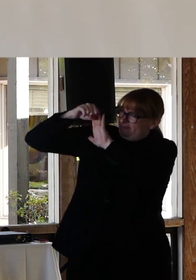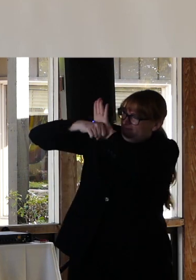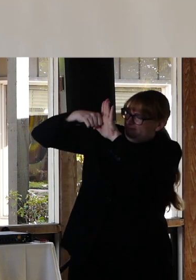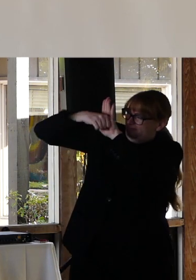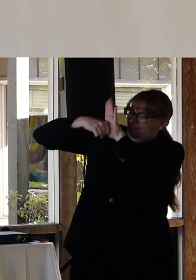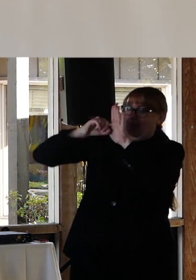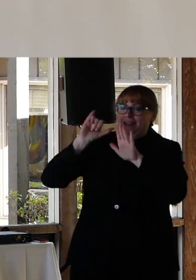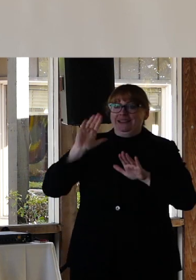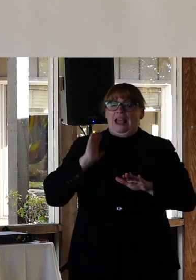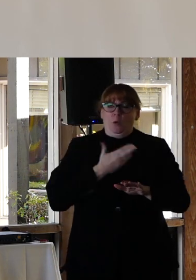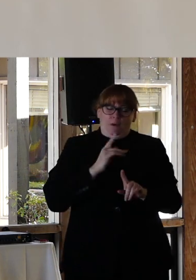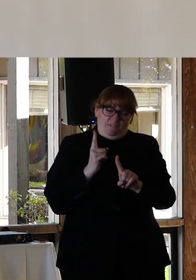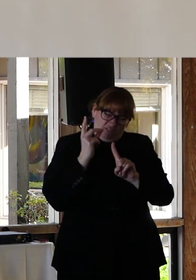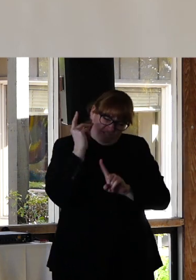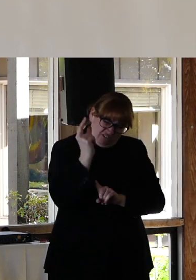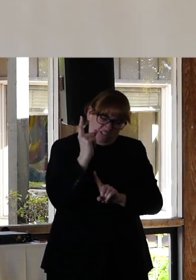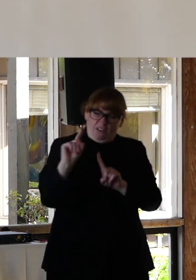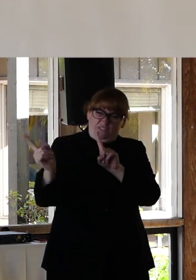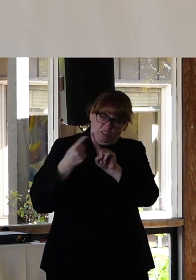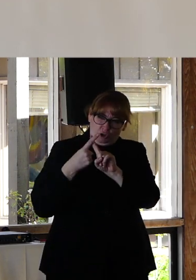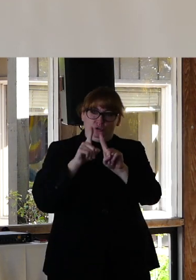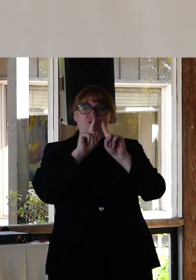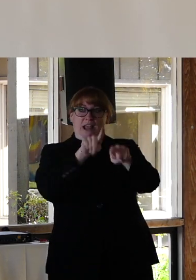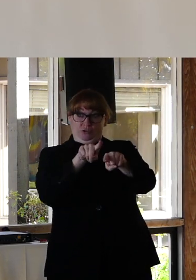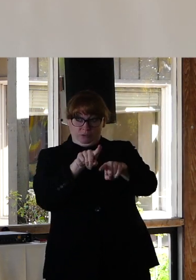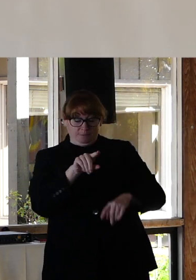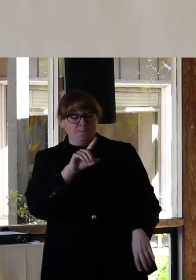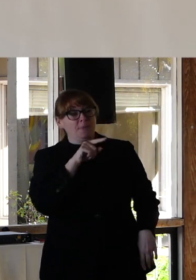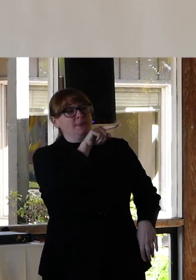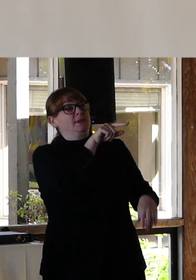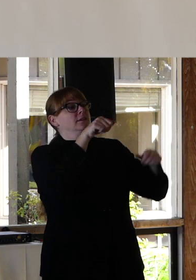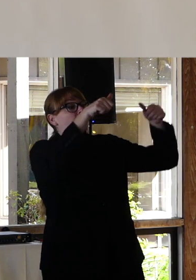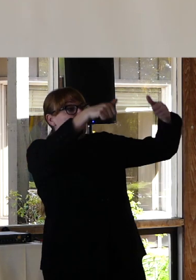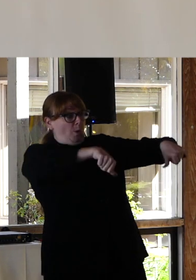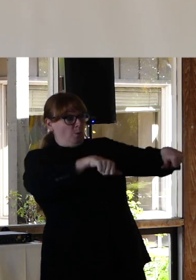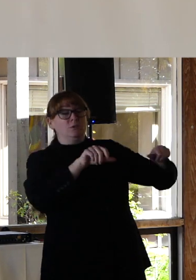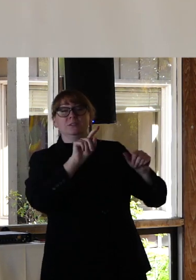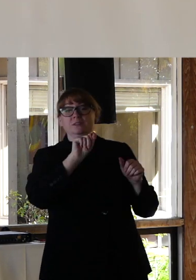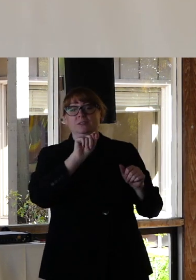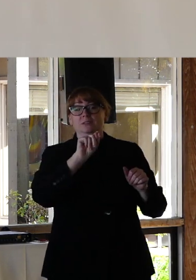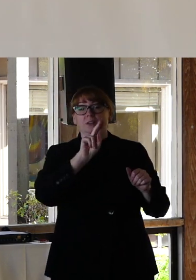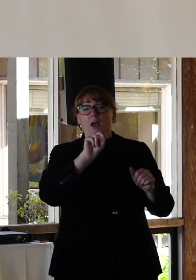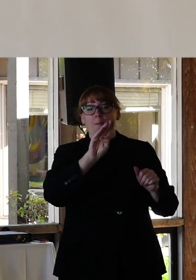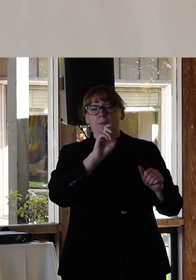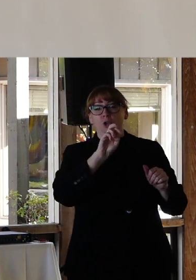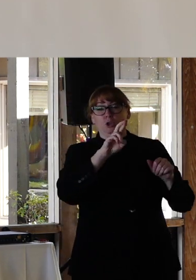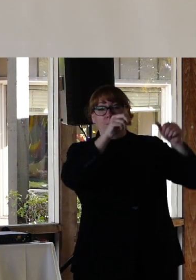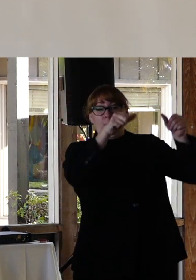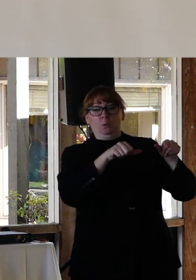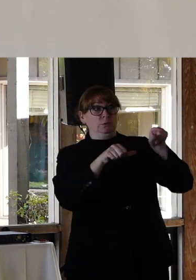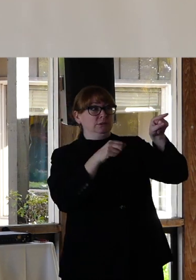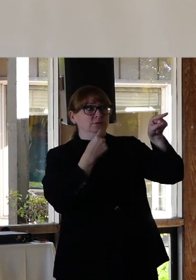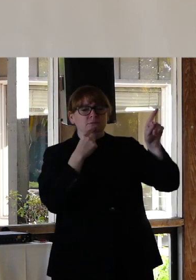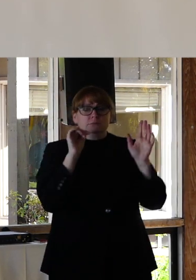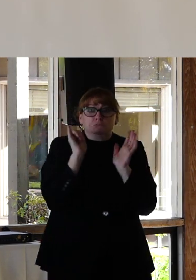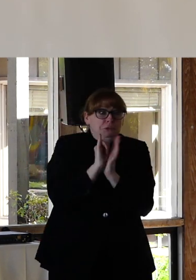first. But what this post said that has stuck with me is that's just what